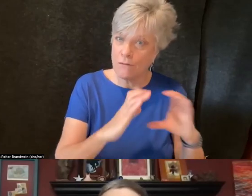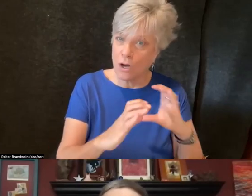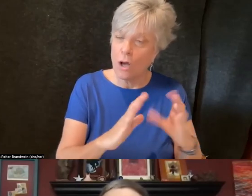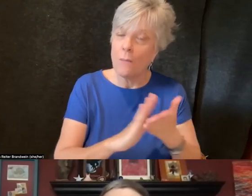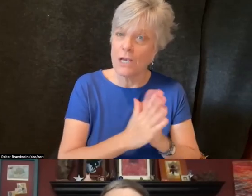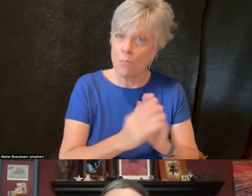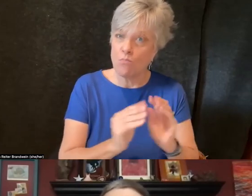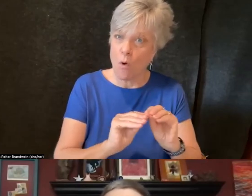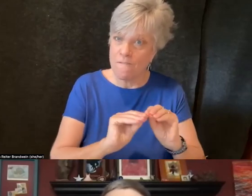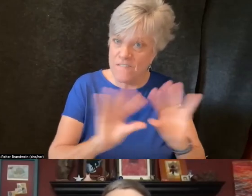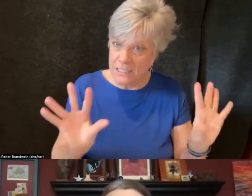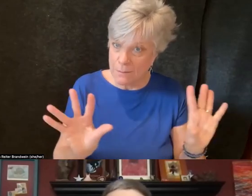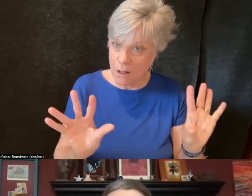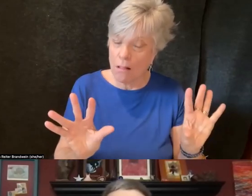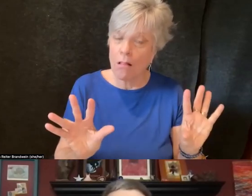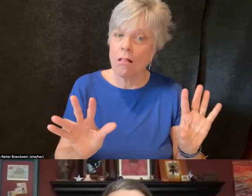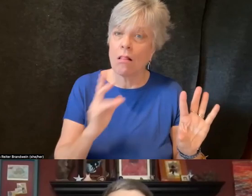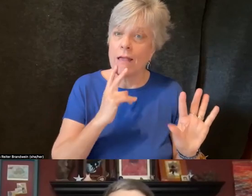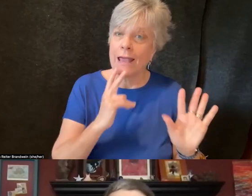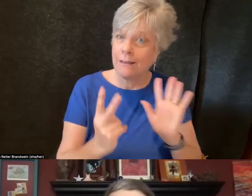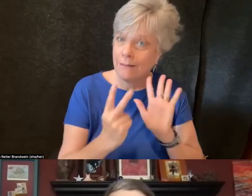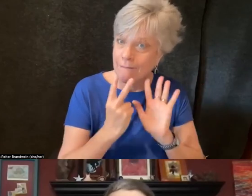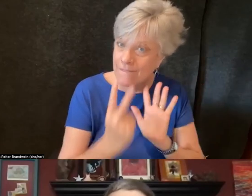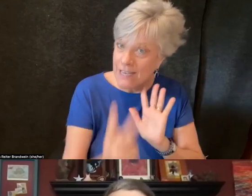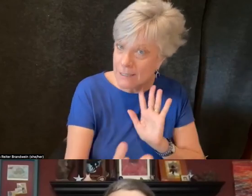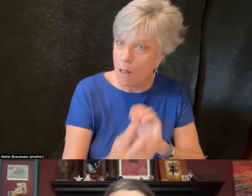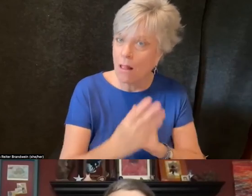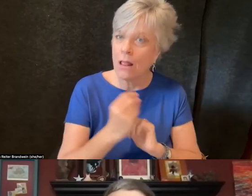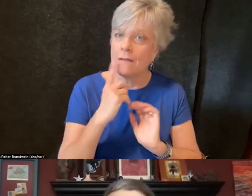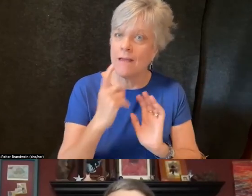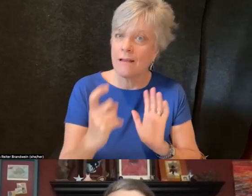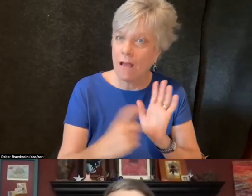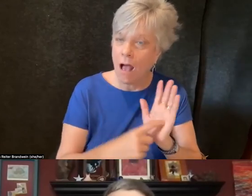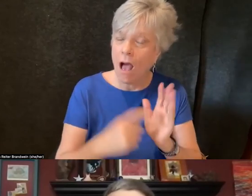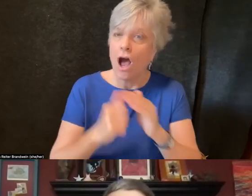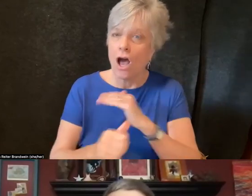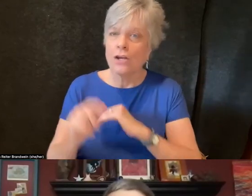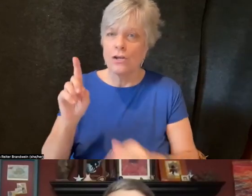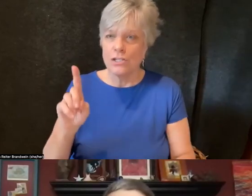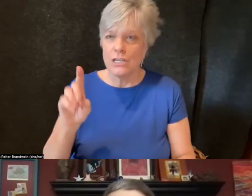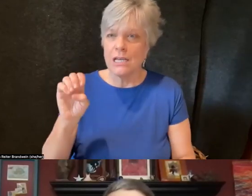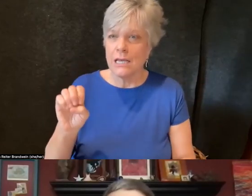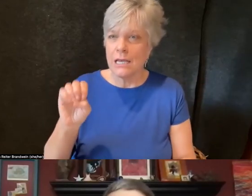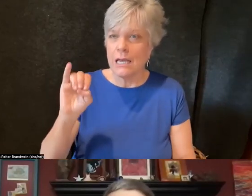or acknowledged under the broader DEIBJ umbrella is a good start.